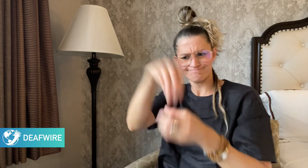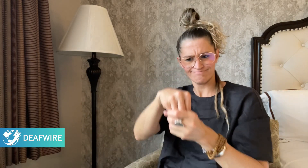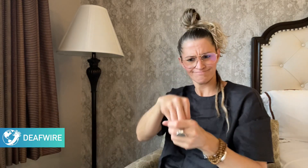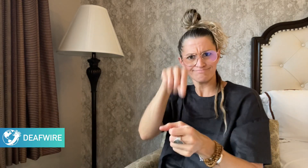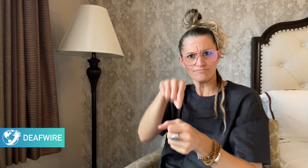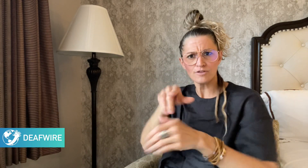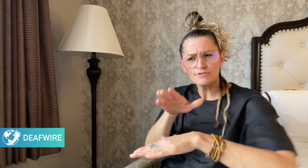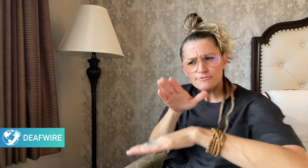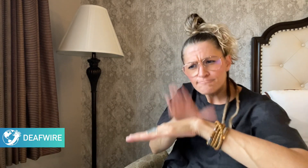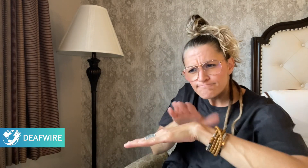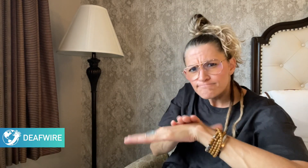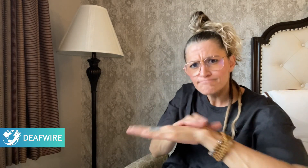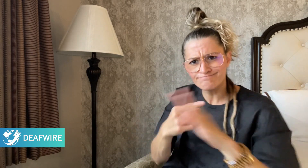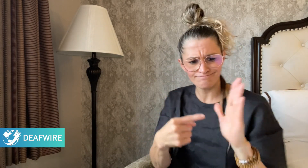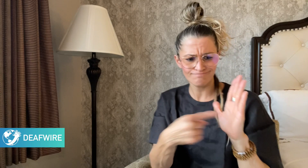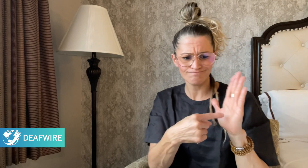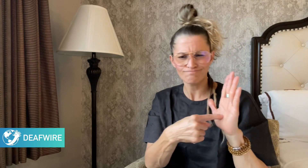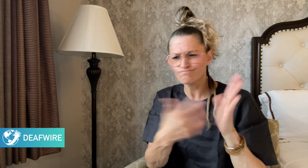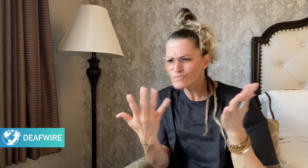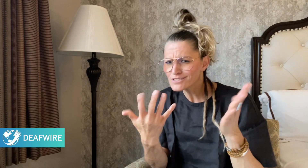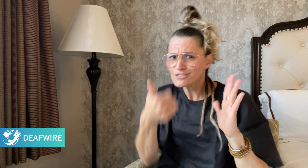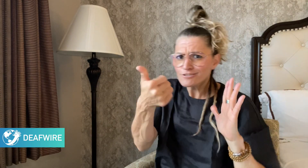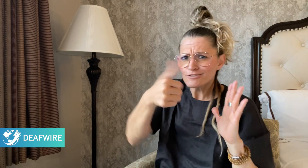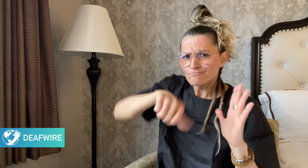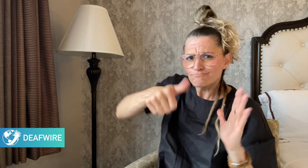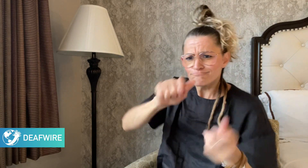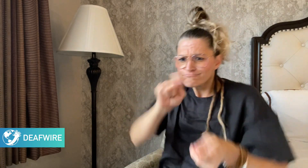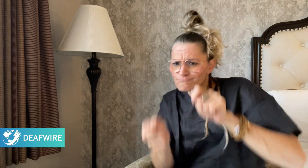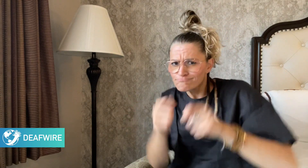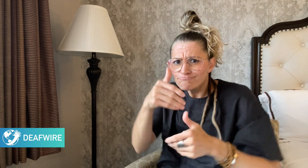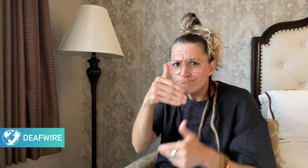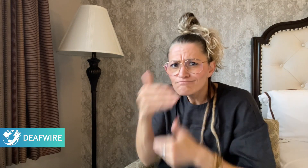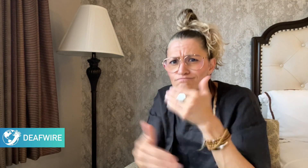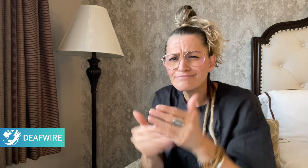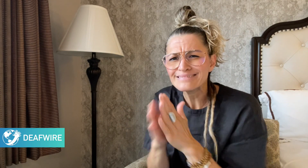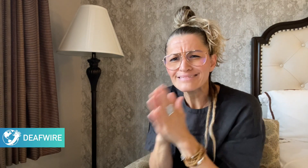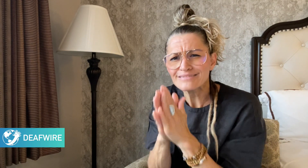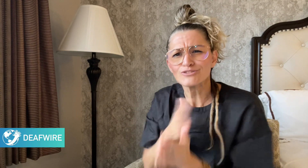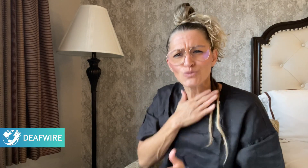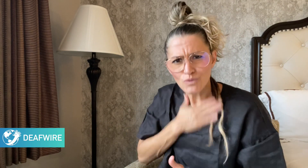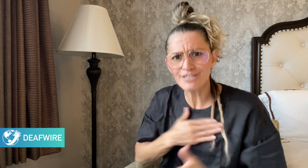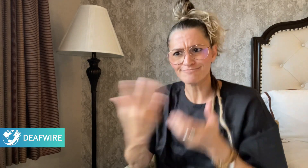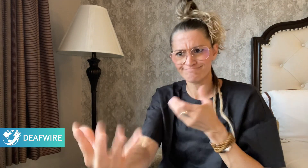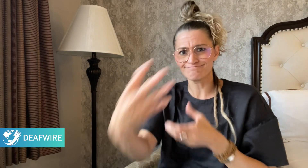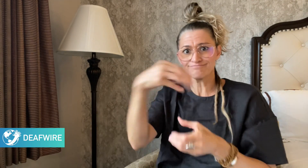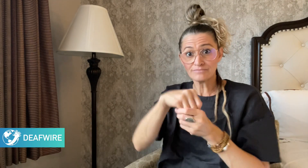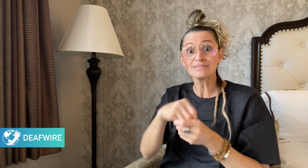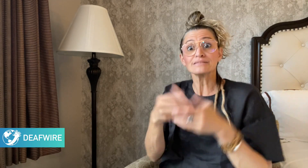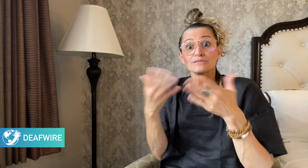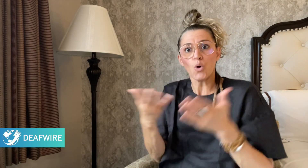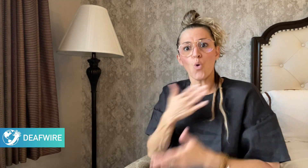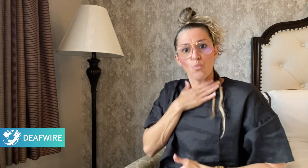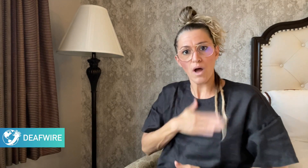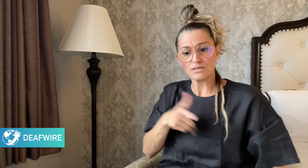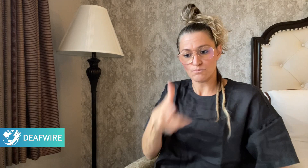process, which is why the process has been set up to